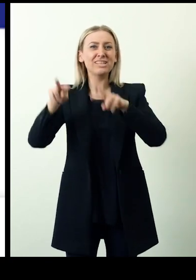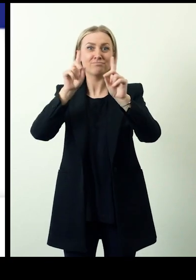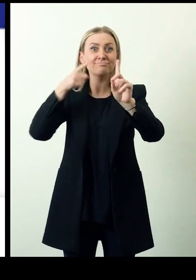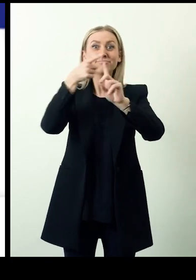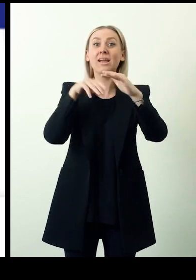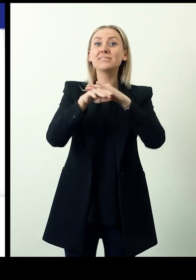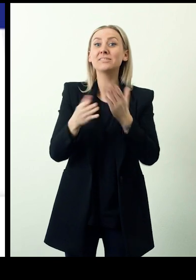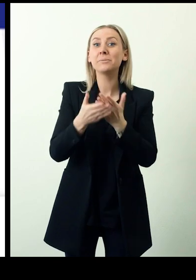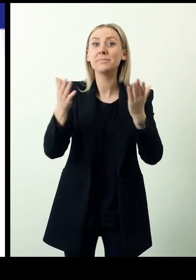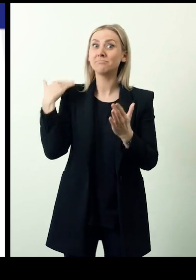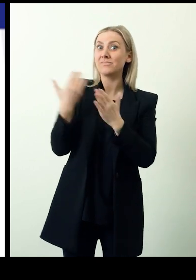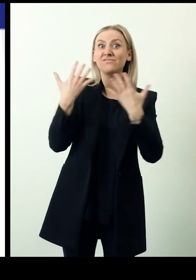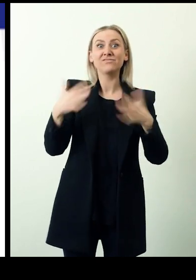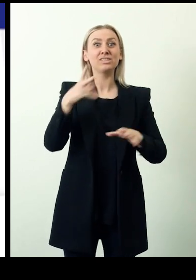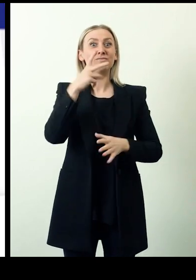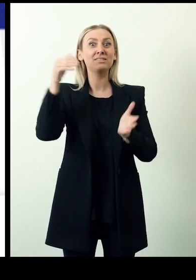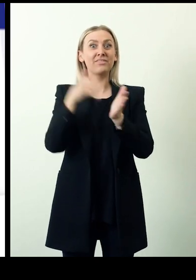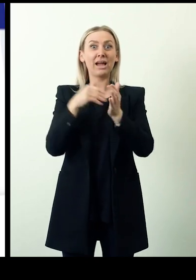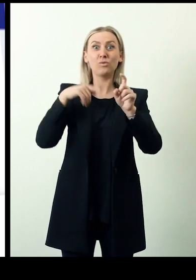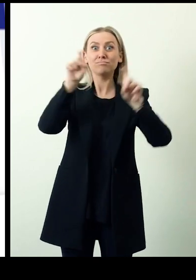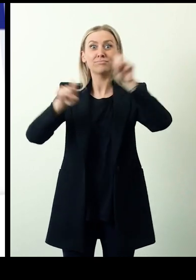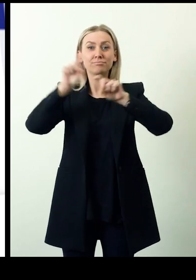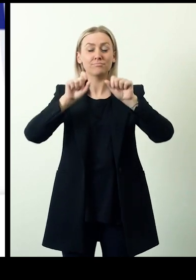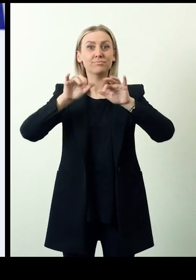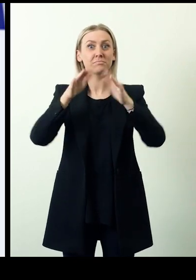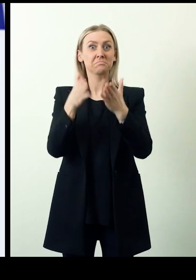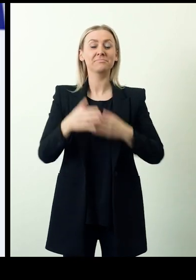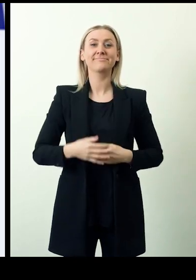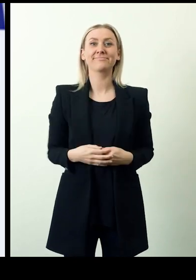features offered. By 2022 Funkabutiken had around 20,000 visits.